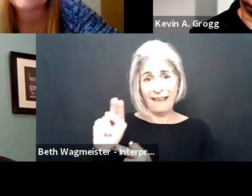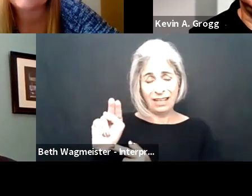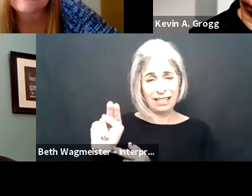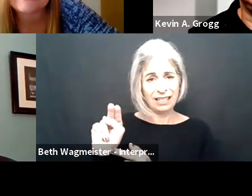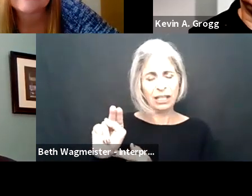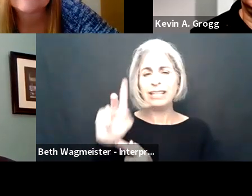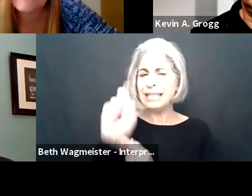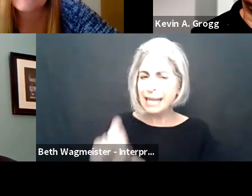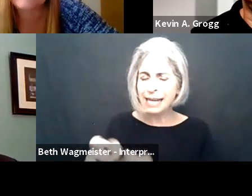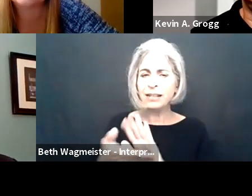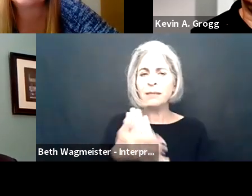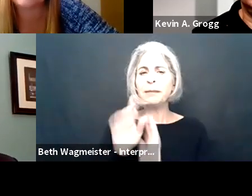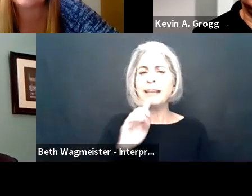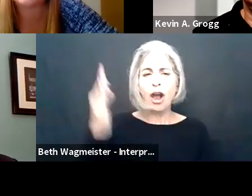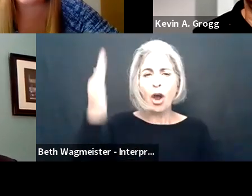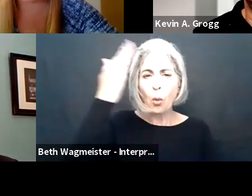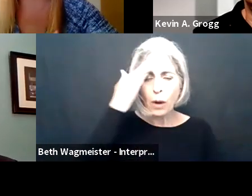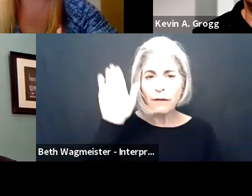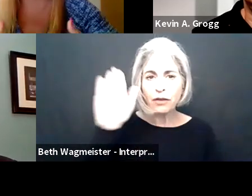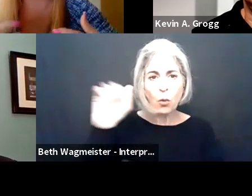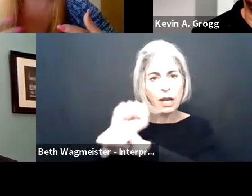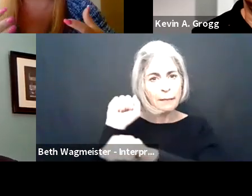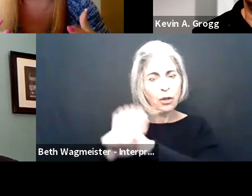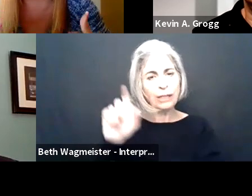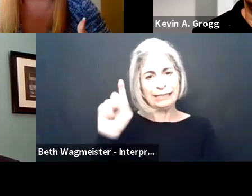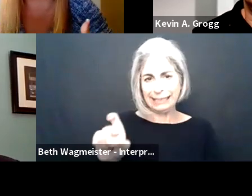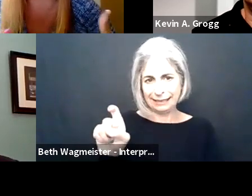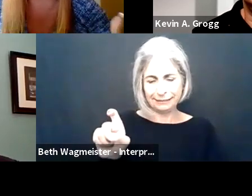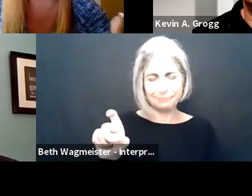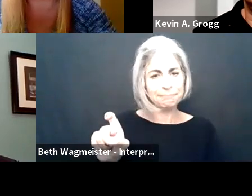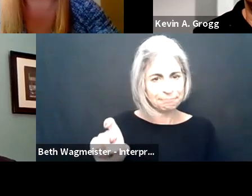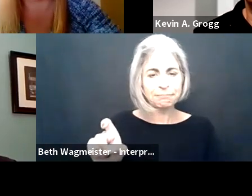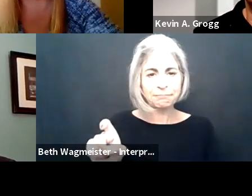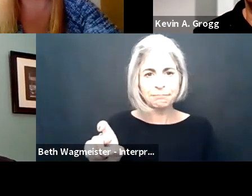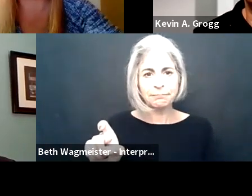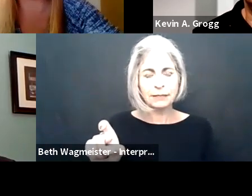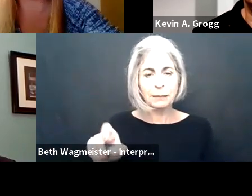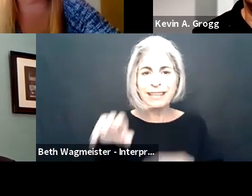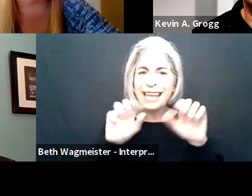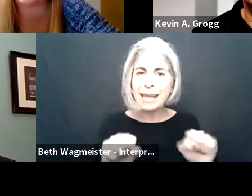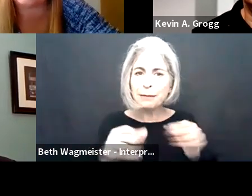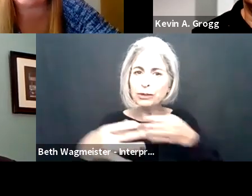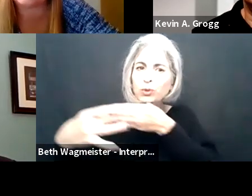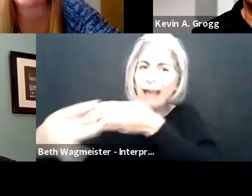and I believe awareness, like I agree with Kevin 100%, is just being aware of